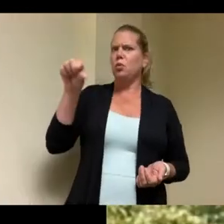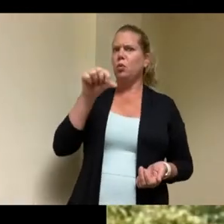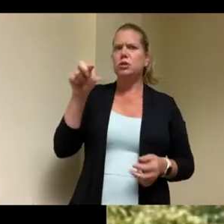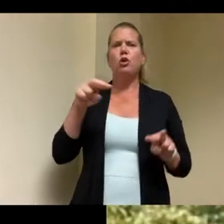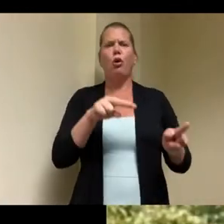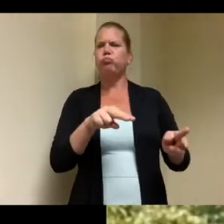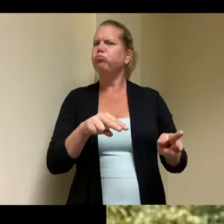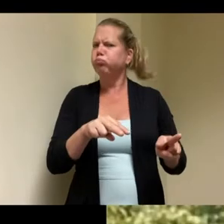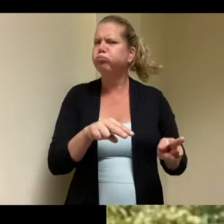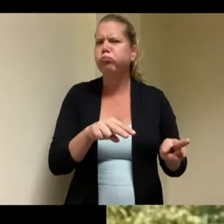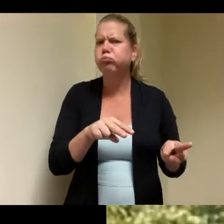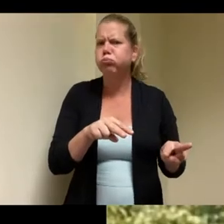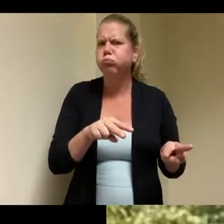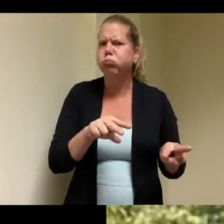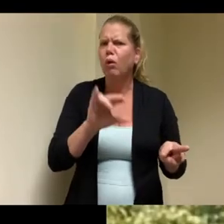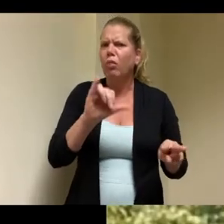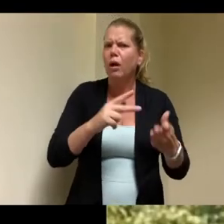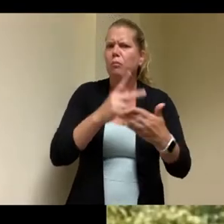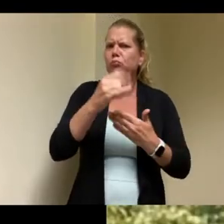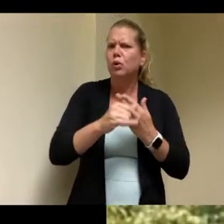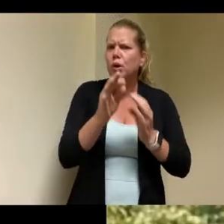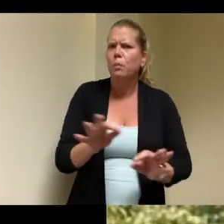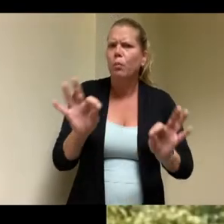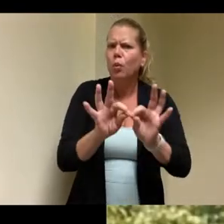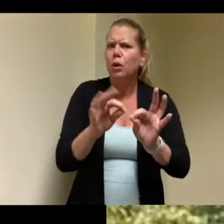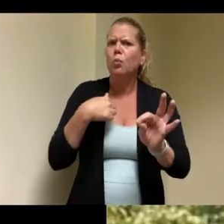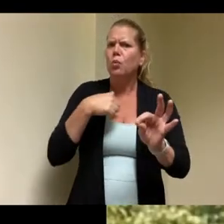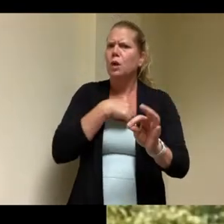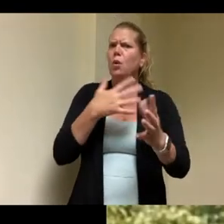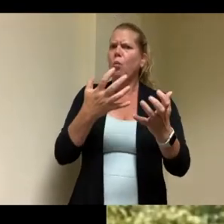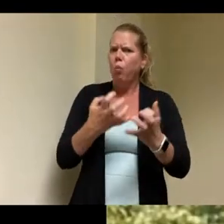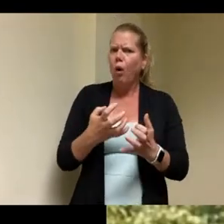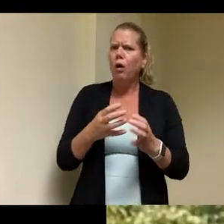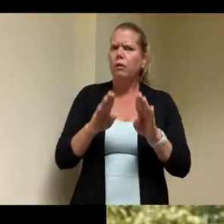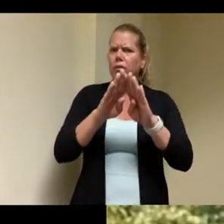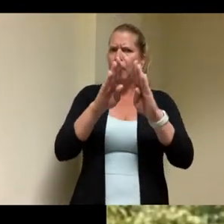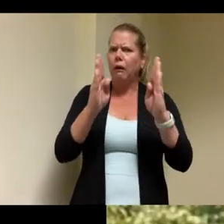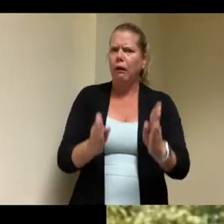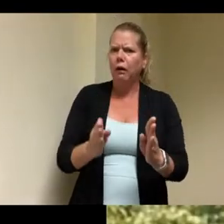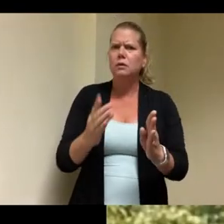model in our city to show other municipalities that this